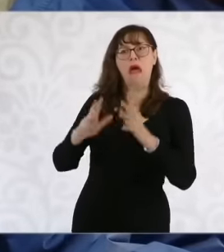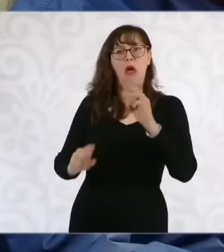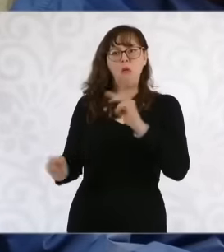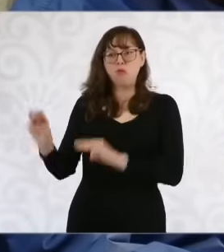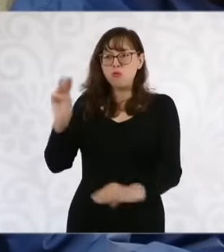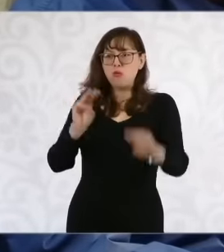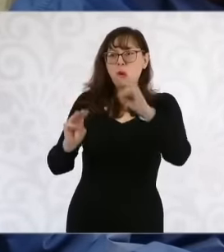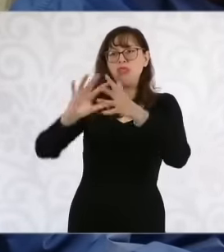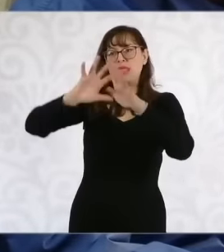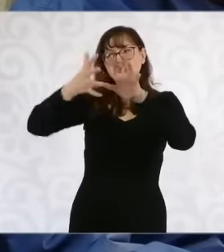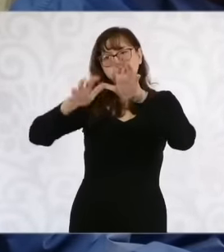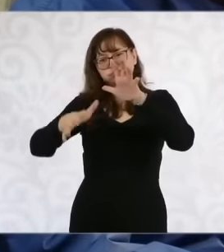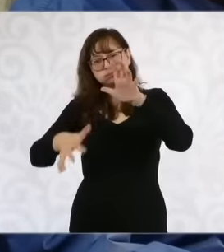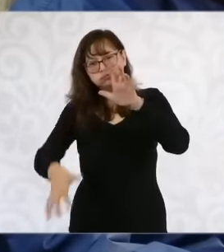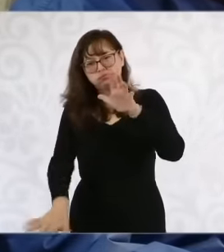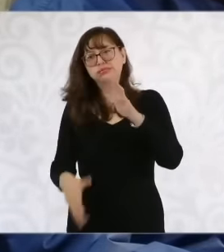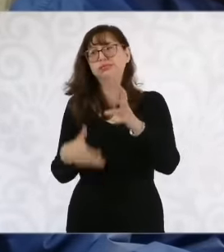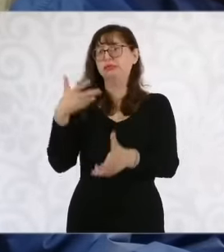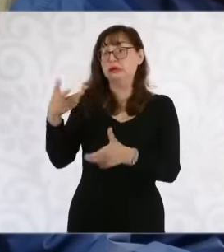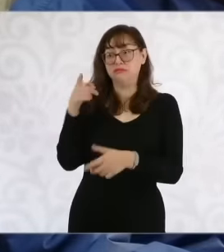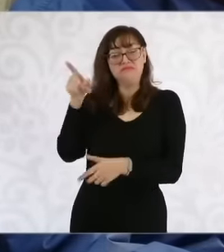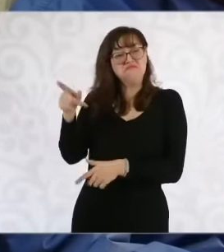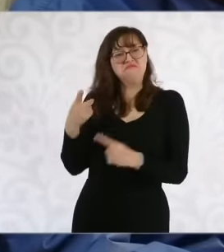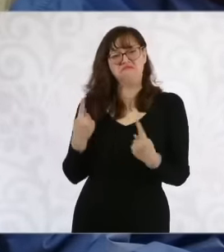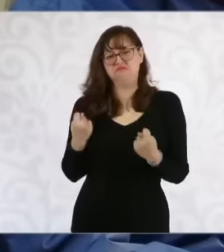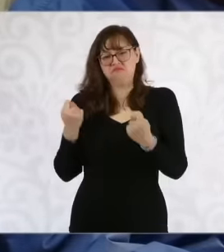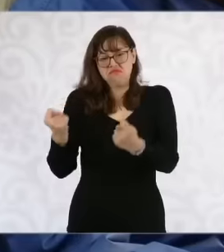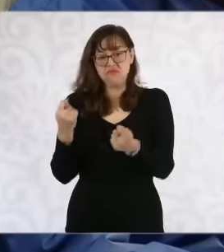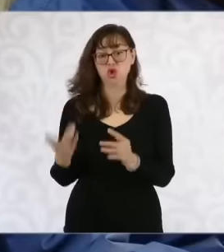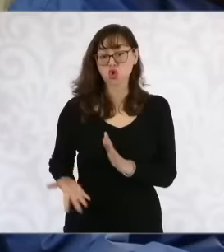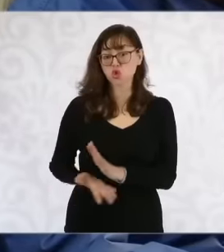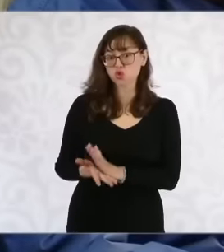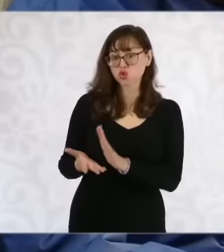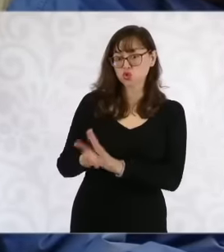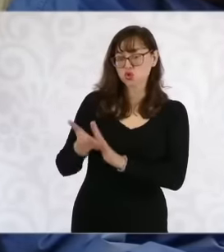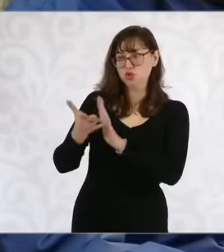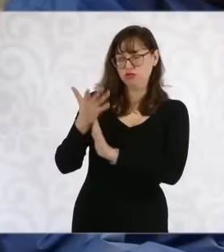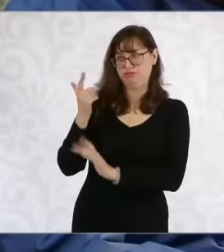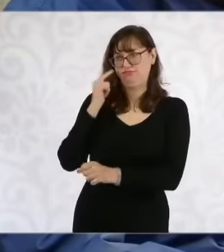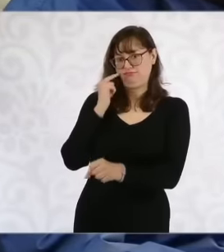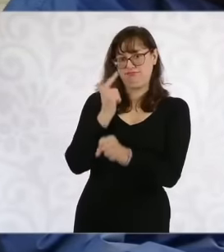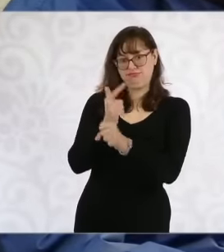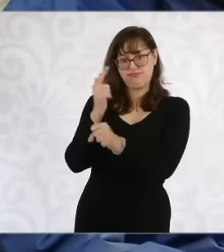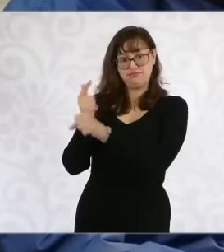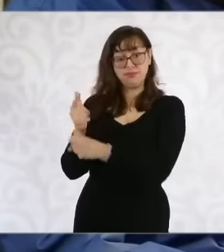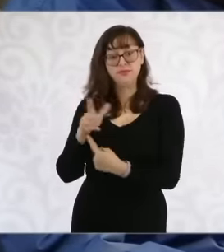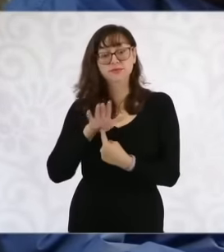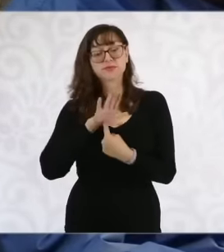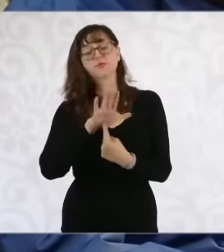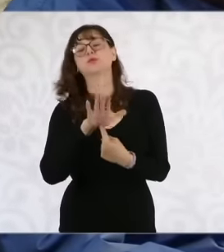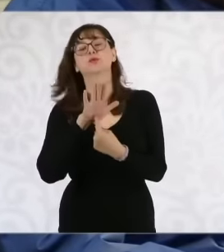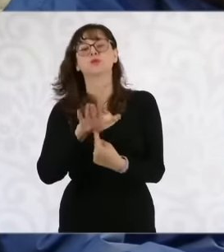being built and the way in which they are doing it, the teacher María Luisa Alborz, then